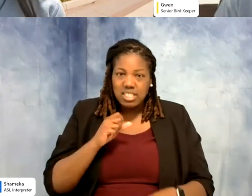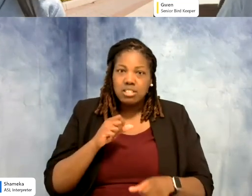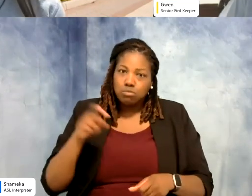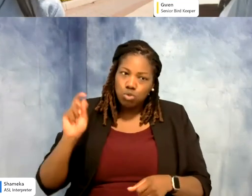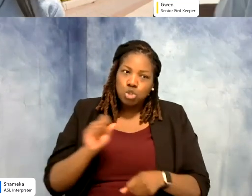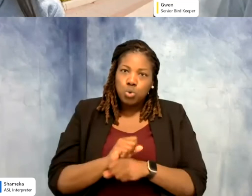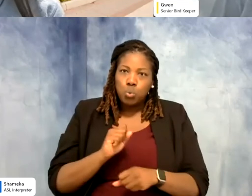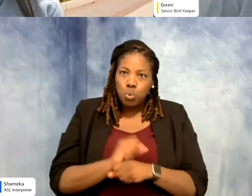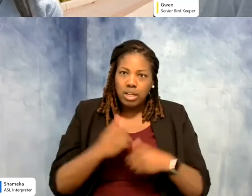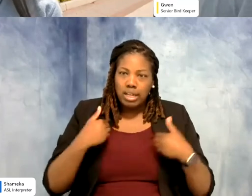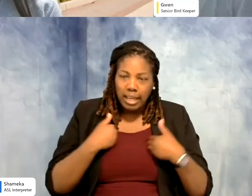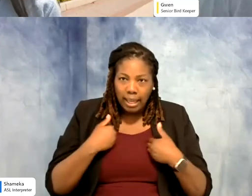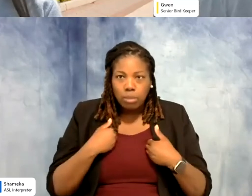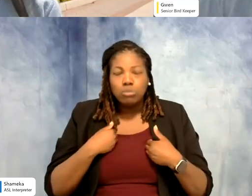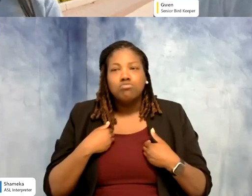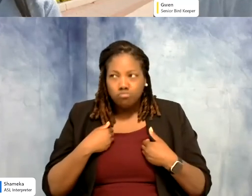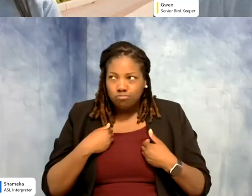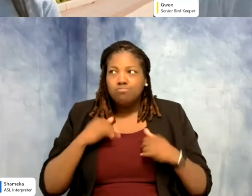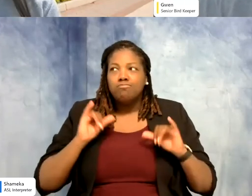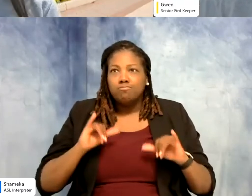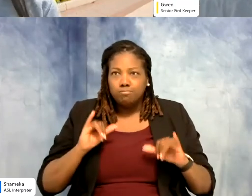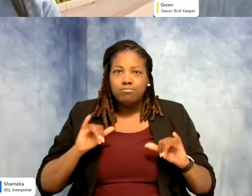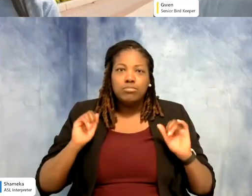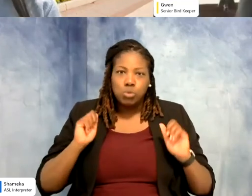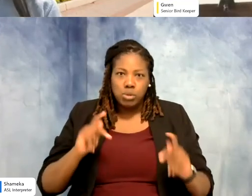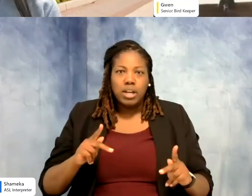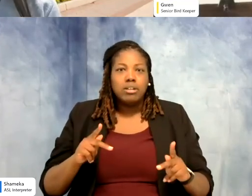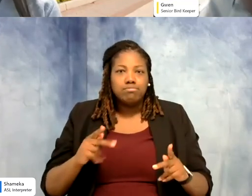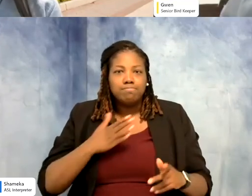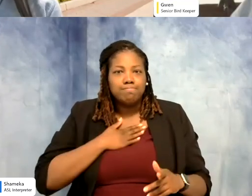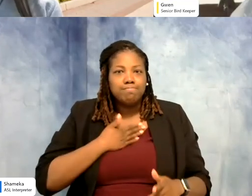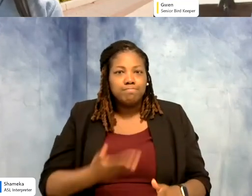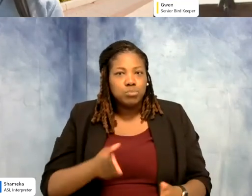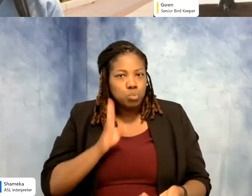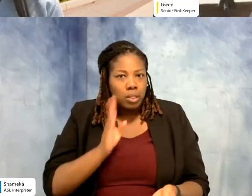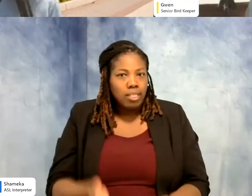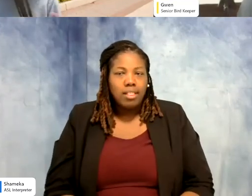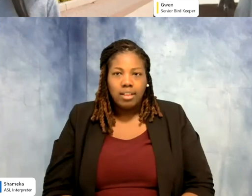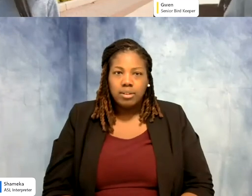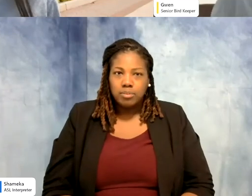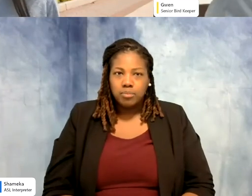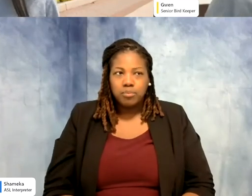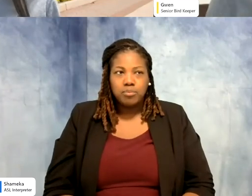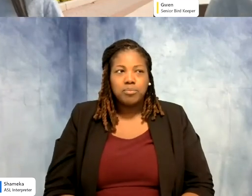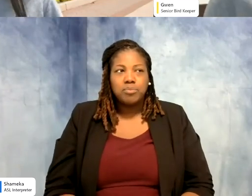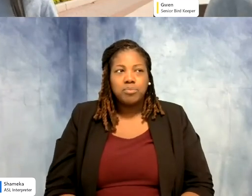my head, my childhood, yeah you got to do that, you got to work with animals. >>Shellie: So this passion for wildlife has